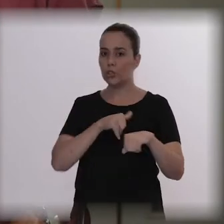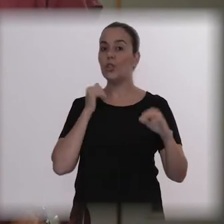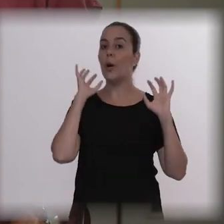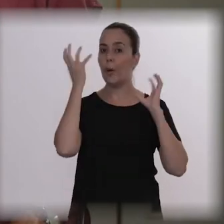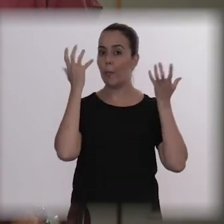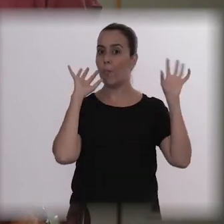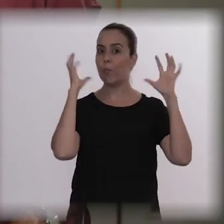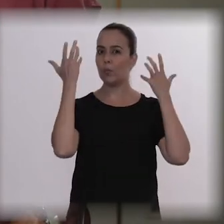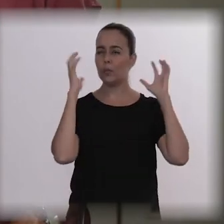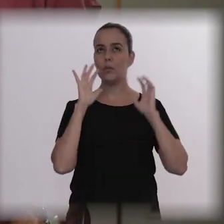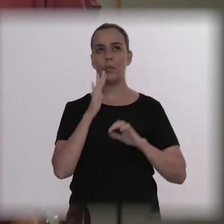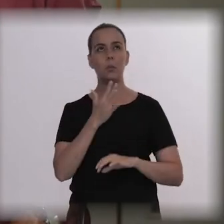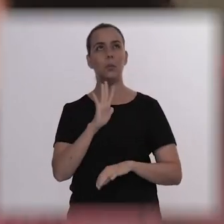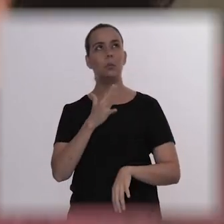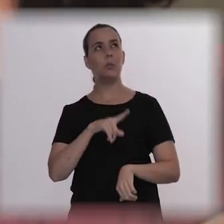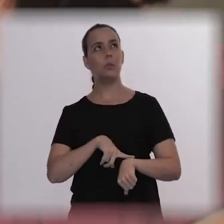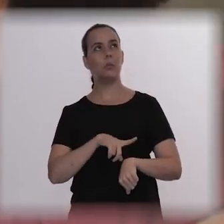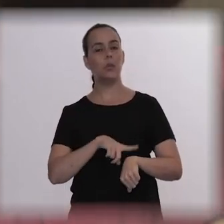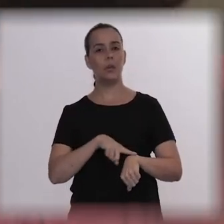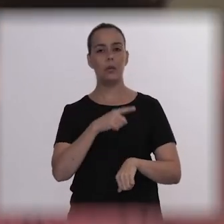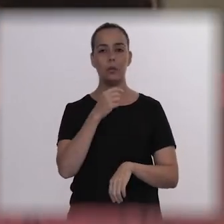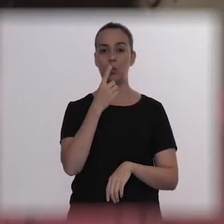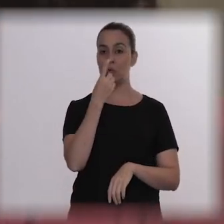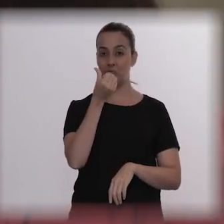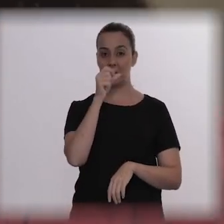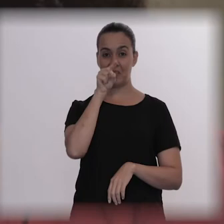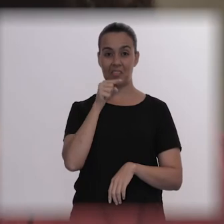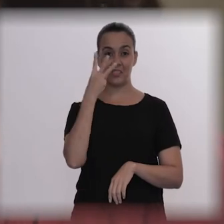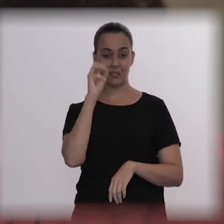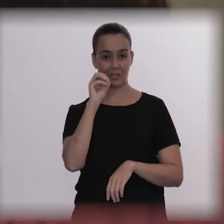It was around four thirty in the afternoon. And he took no drug,